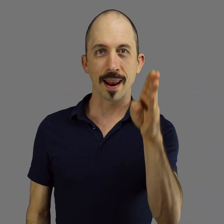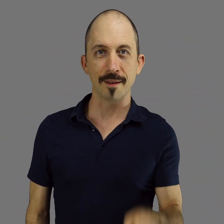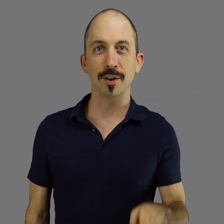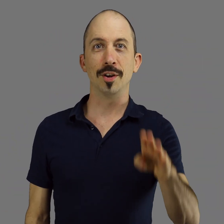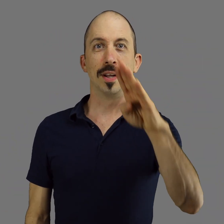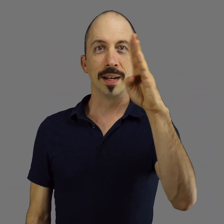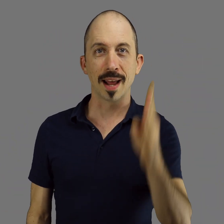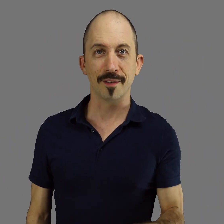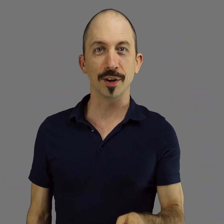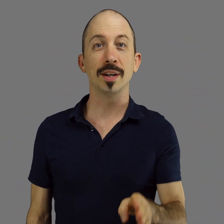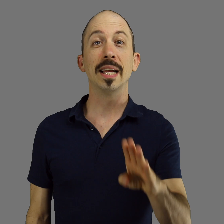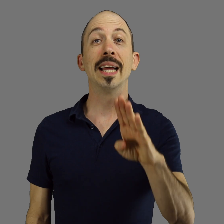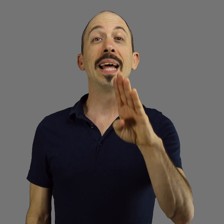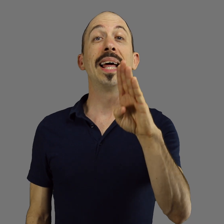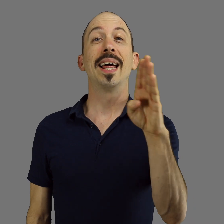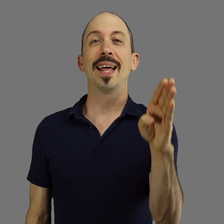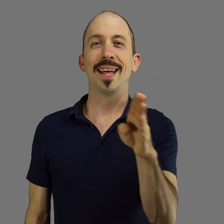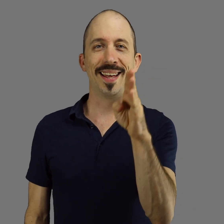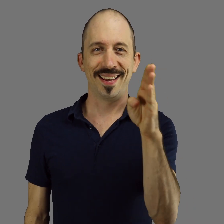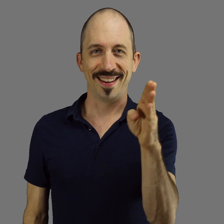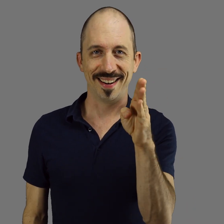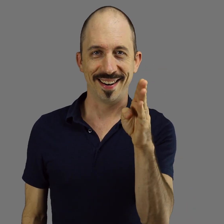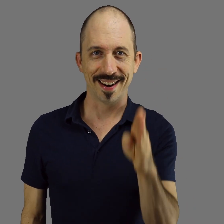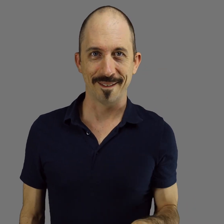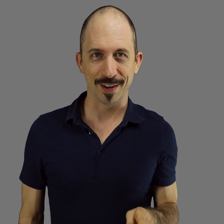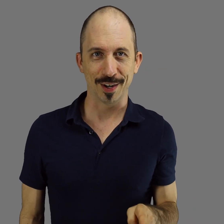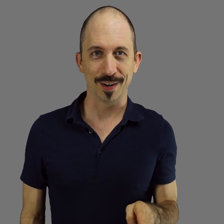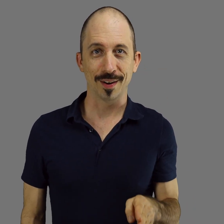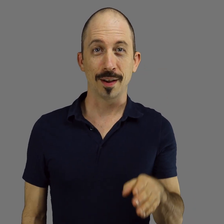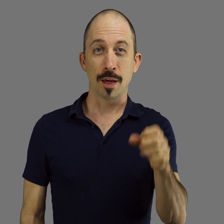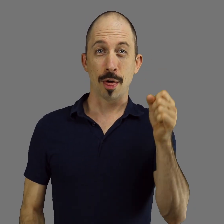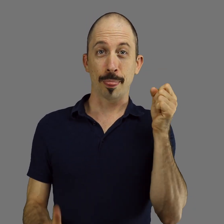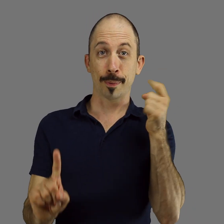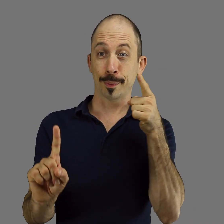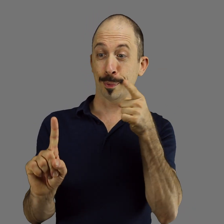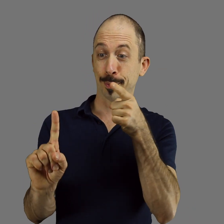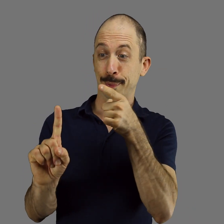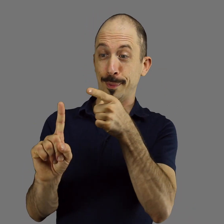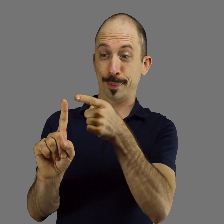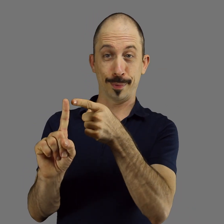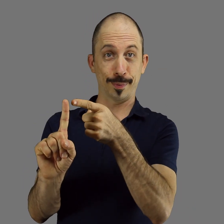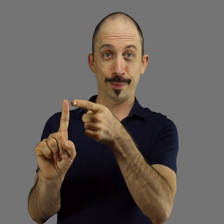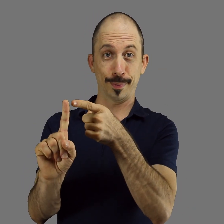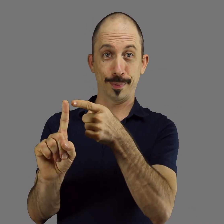Never, never...NEVER throw an object directly towards a Deaf person.